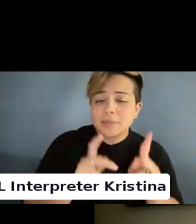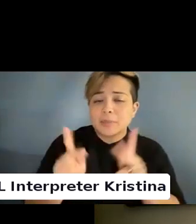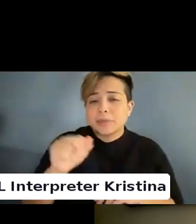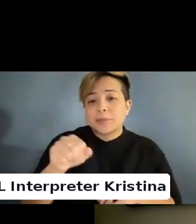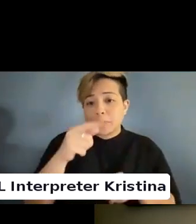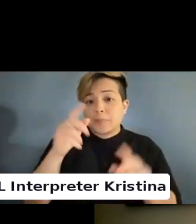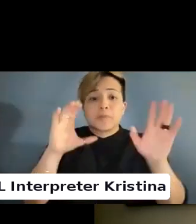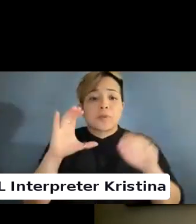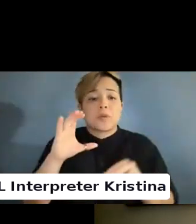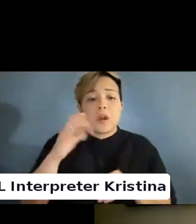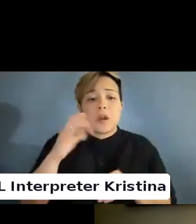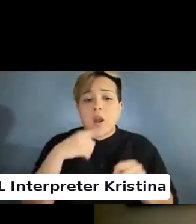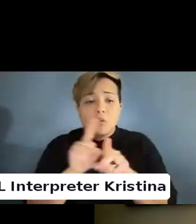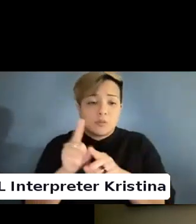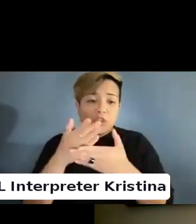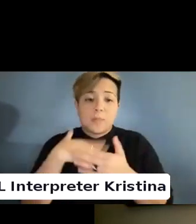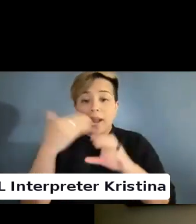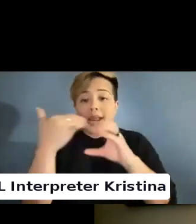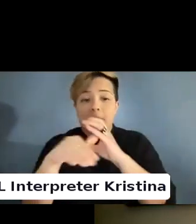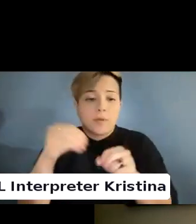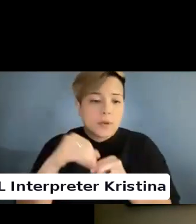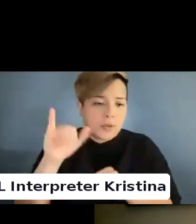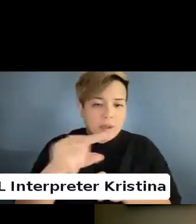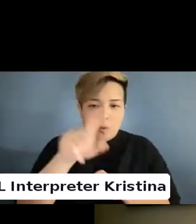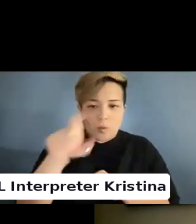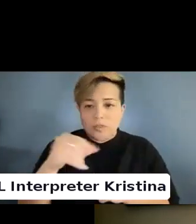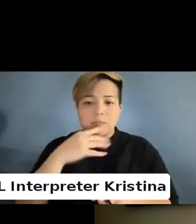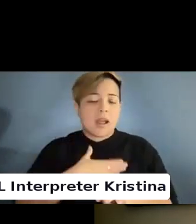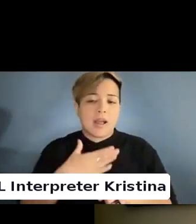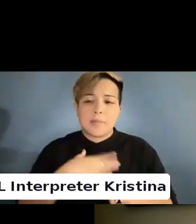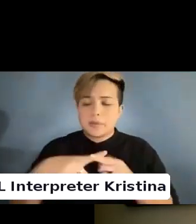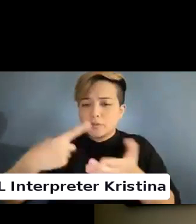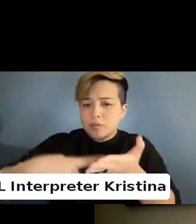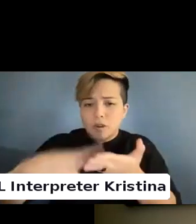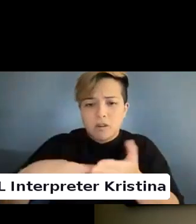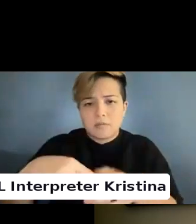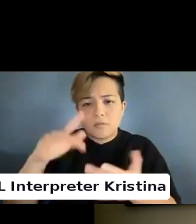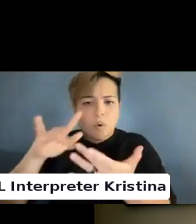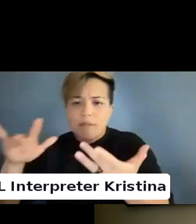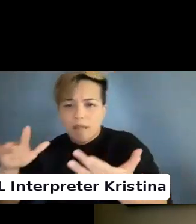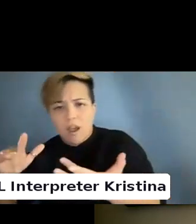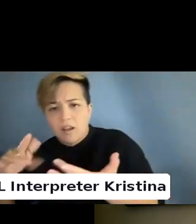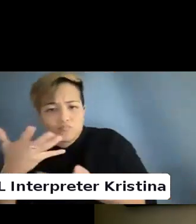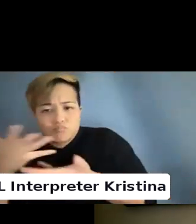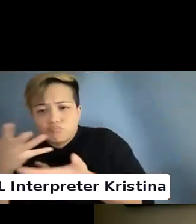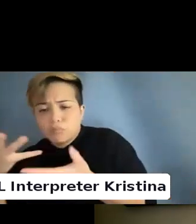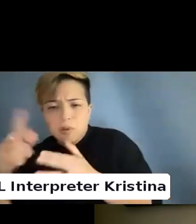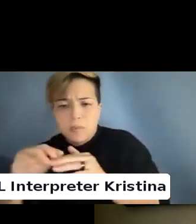I shared my email and the question and I would be happy to talk off-line about how it might